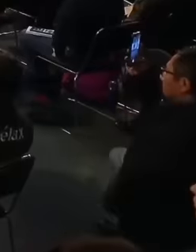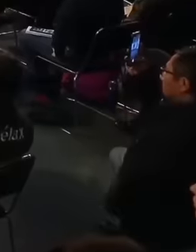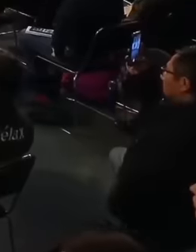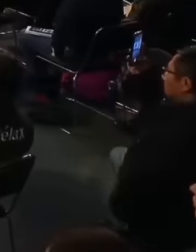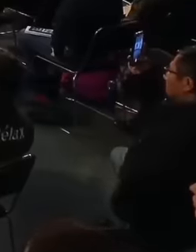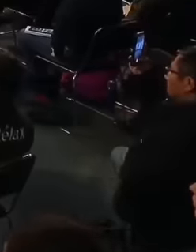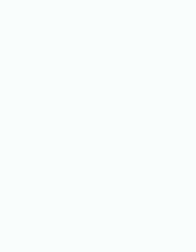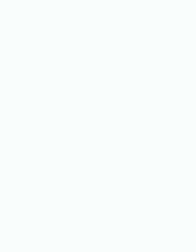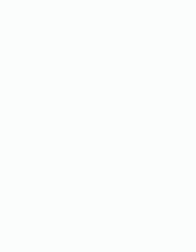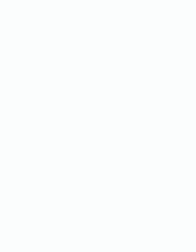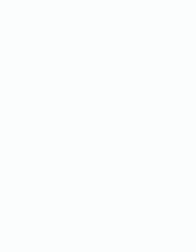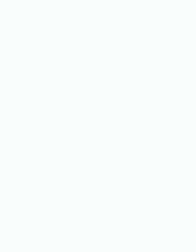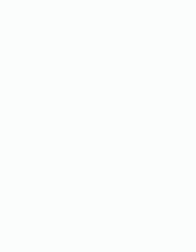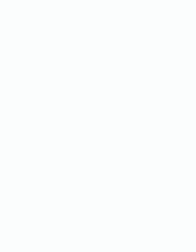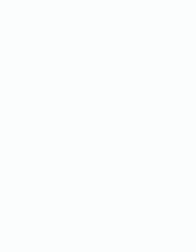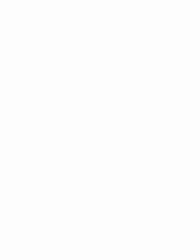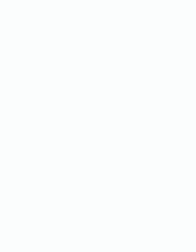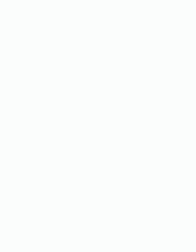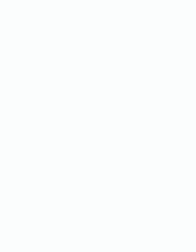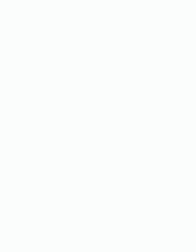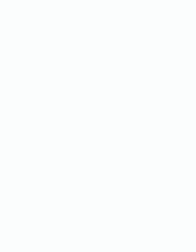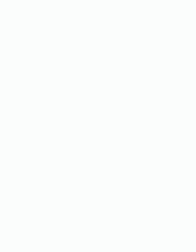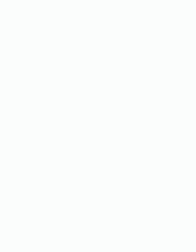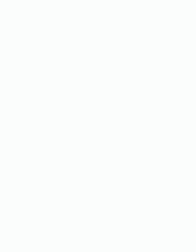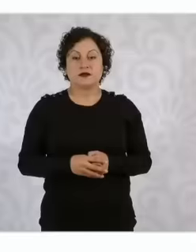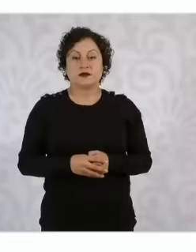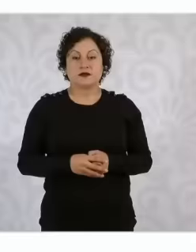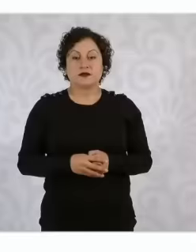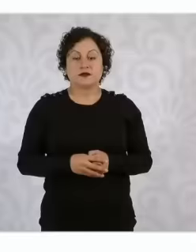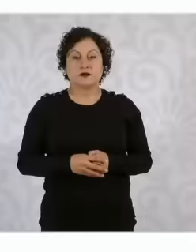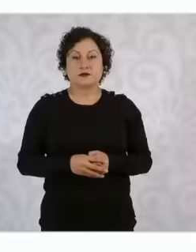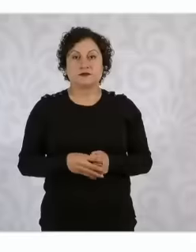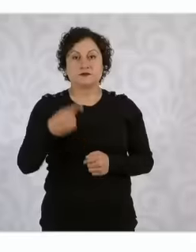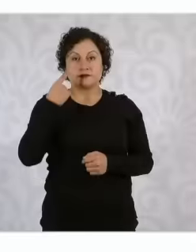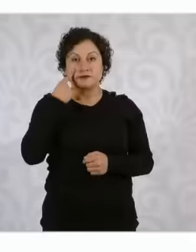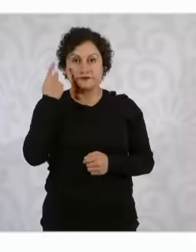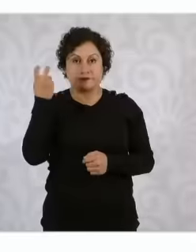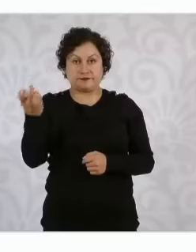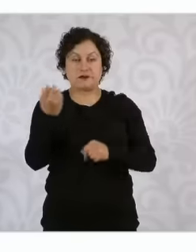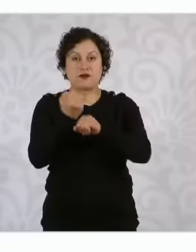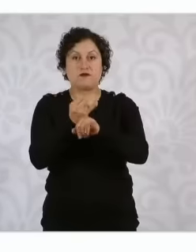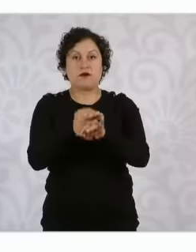so that they can be pending and we will also be reporting from the account that will apply. the